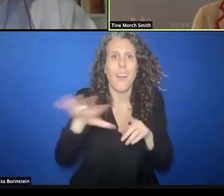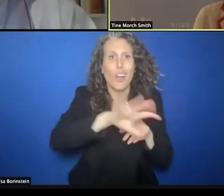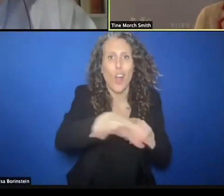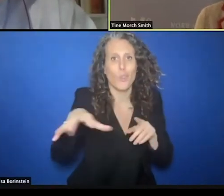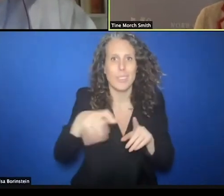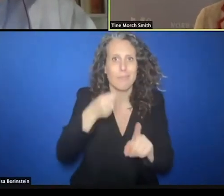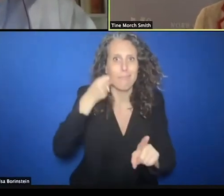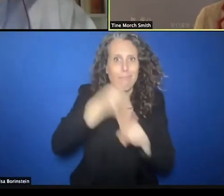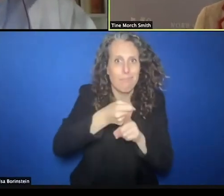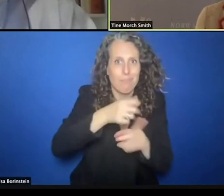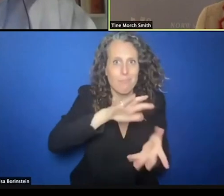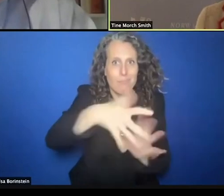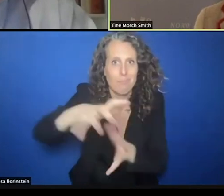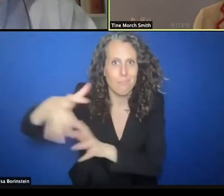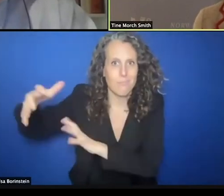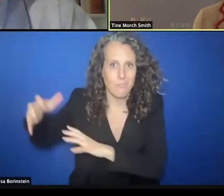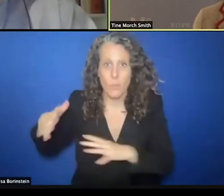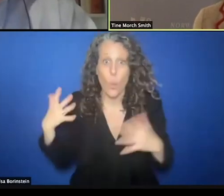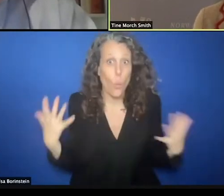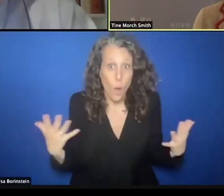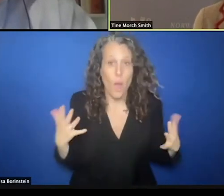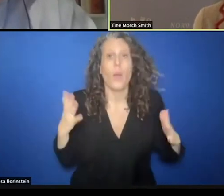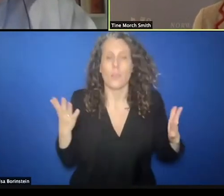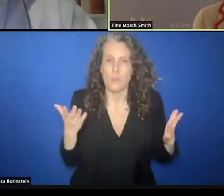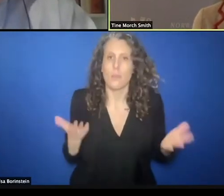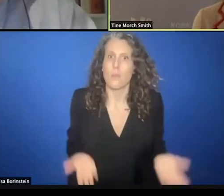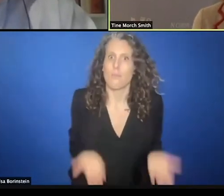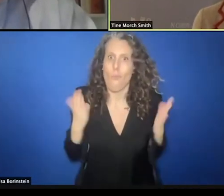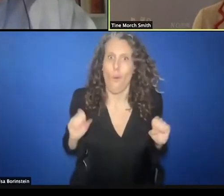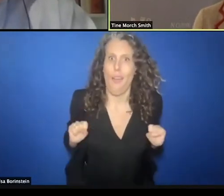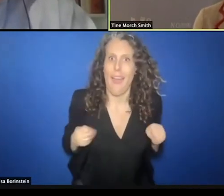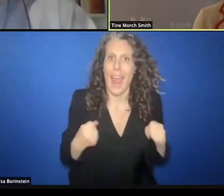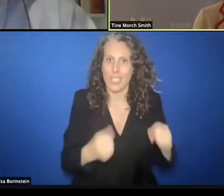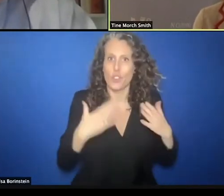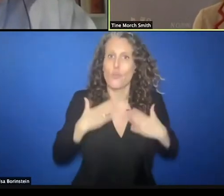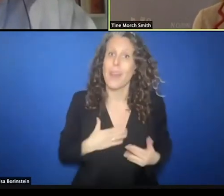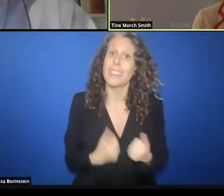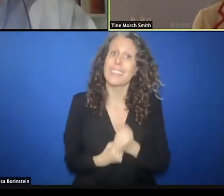This means building action on the humanitarian imperative and principles.